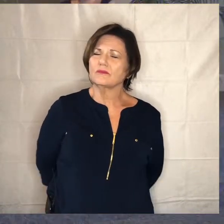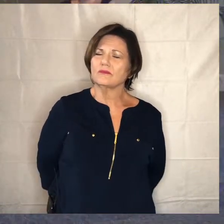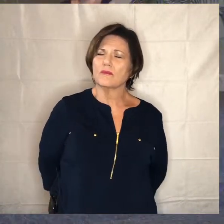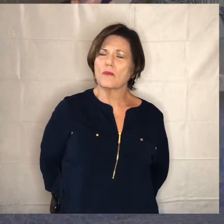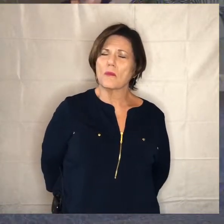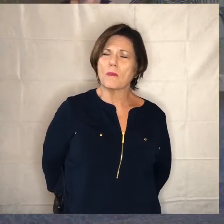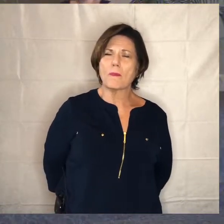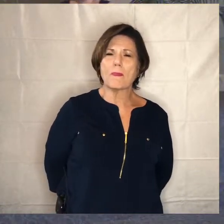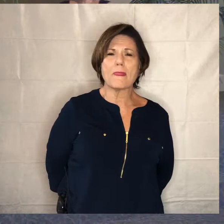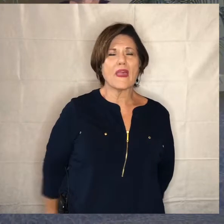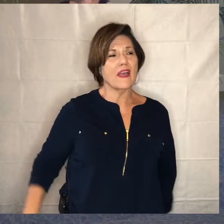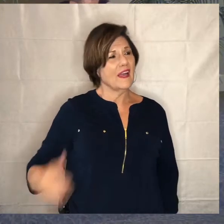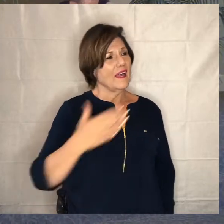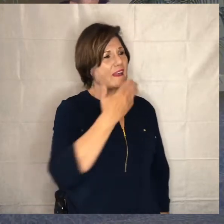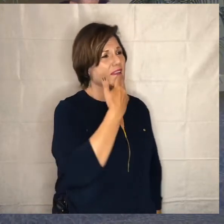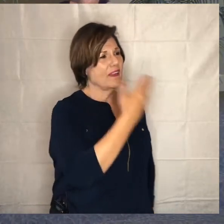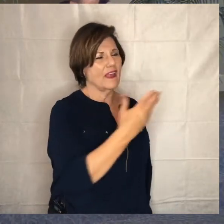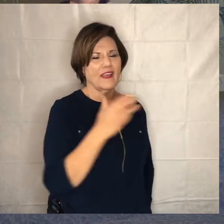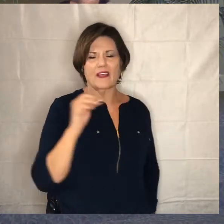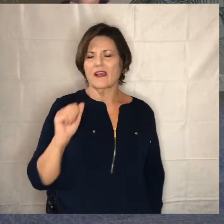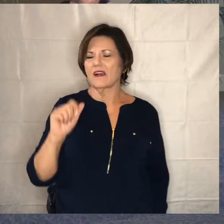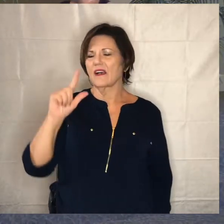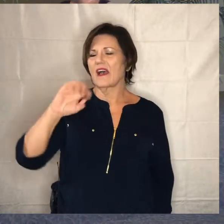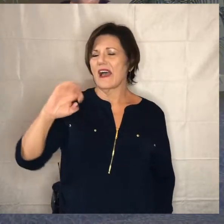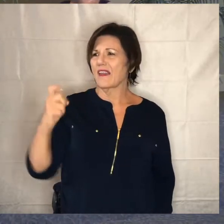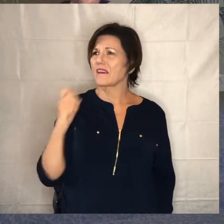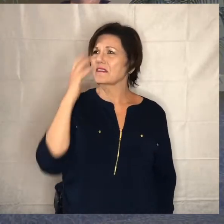uh alex thank you so much that was just beautiful